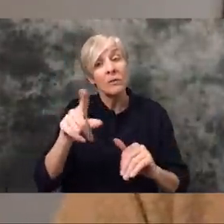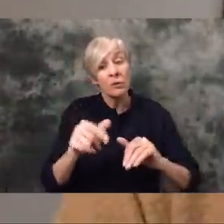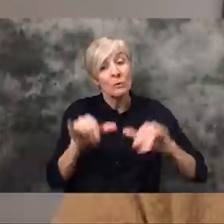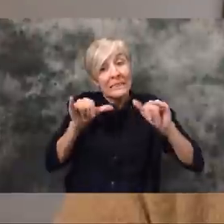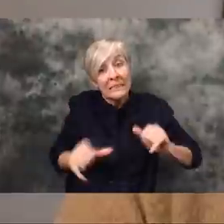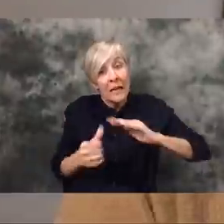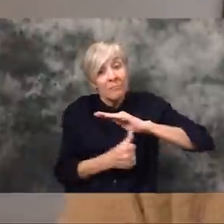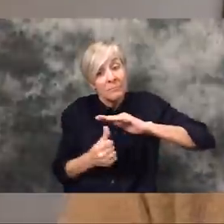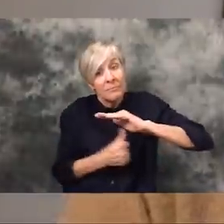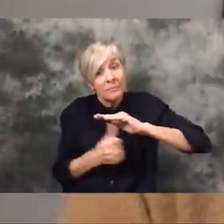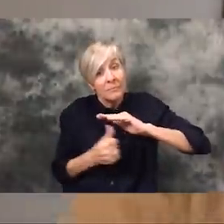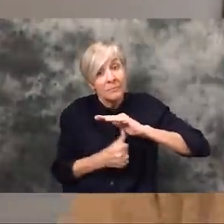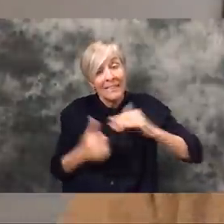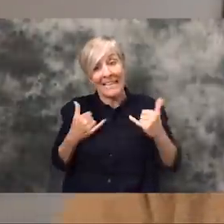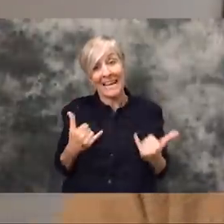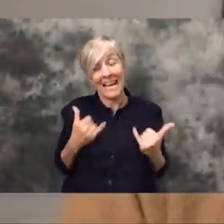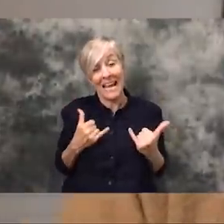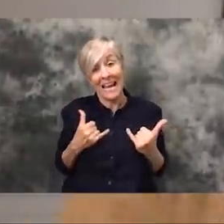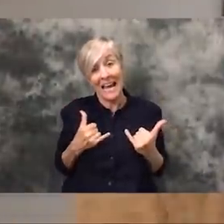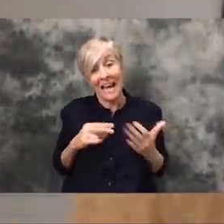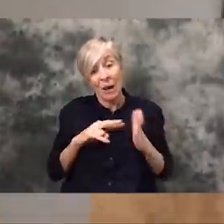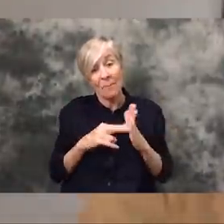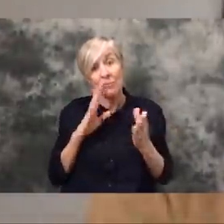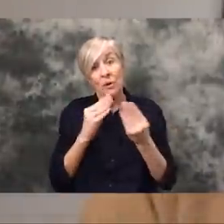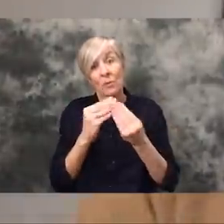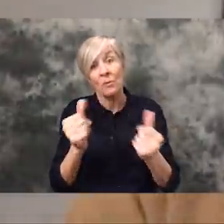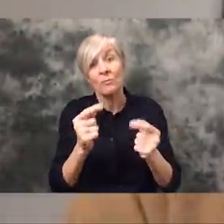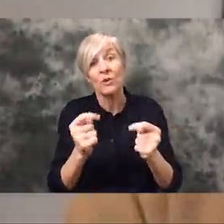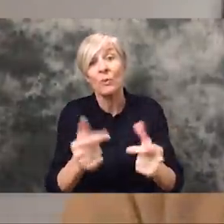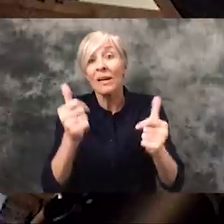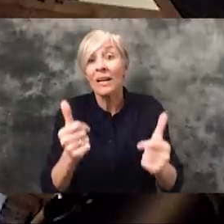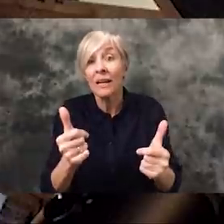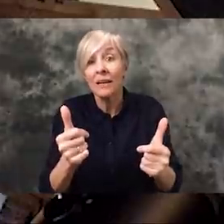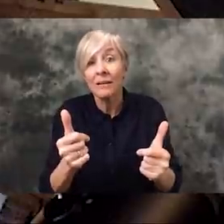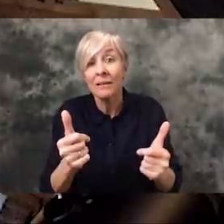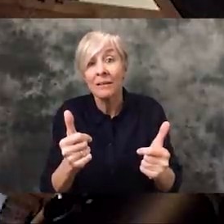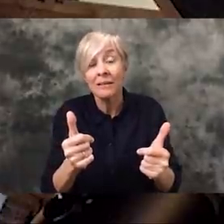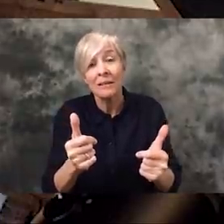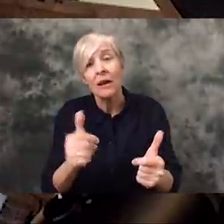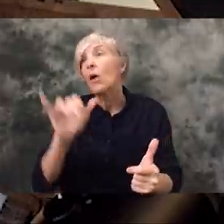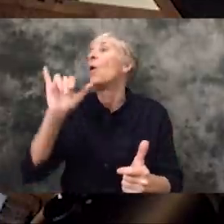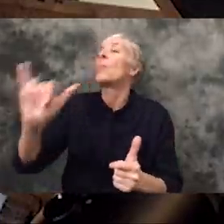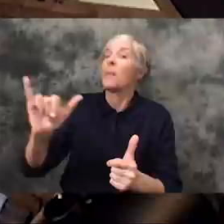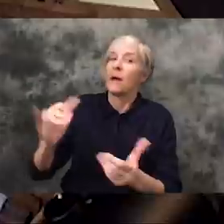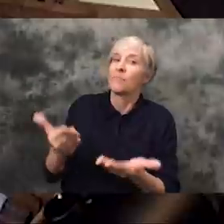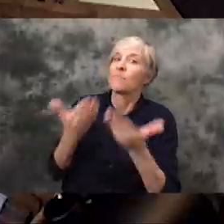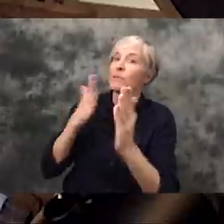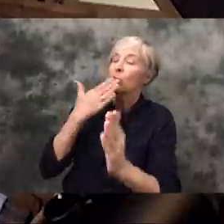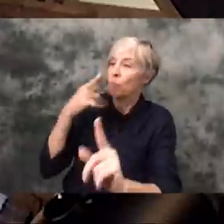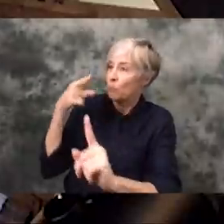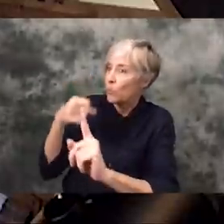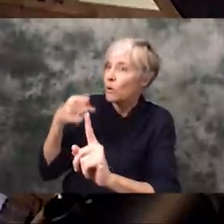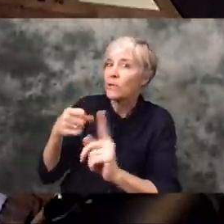home and the sooner they distance themselves, the sooner this all goes away. That actually brings up a very good point, in that there's been a lot of